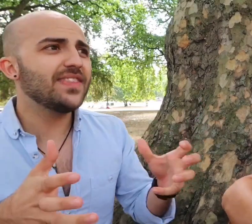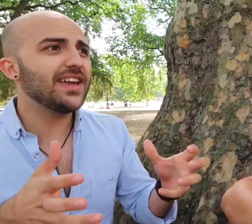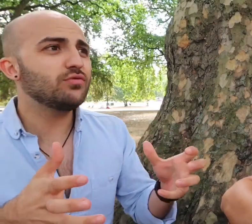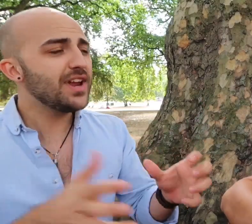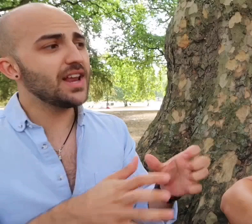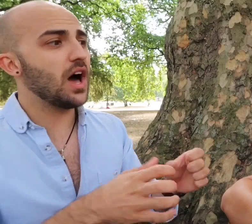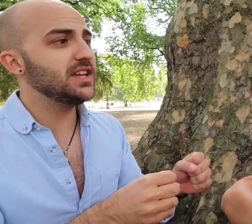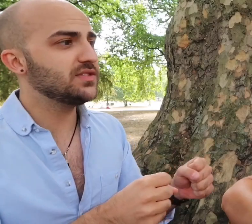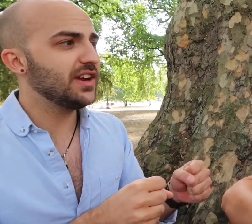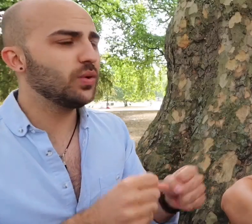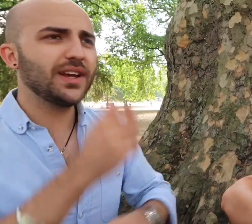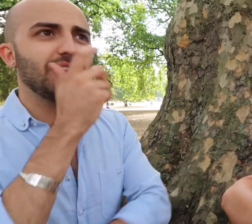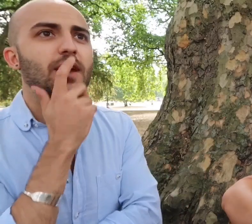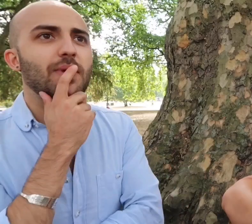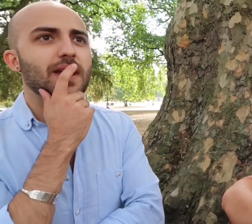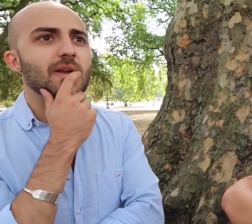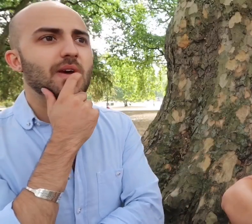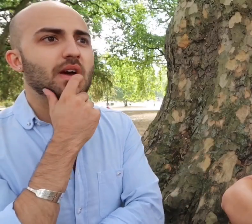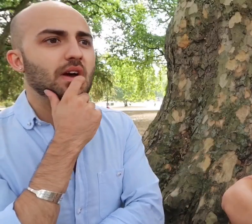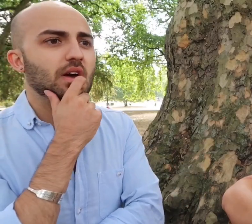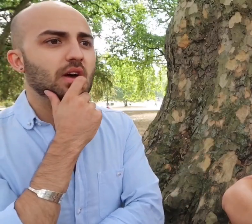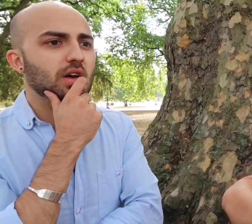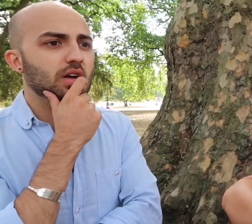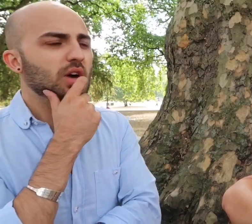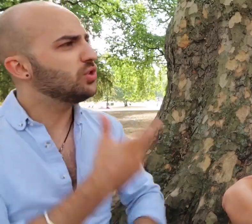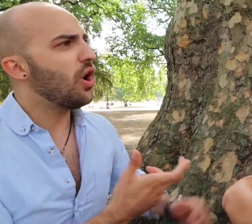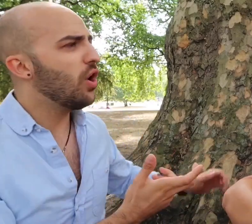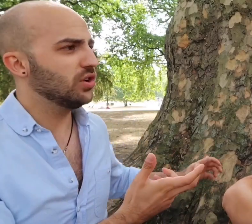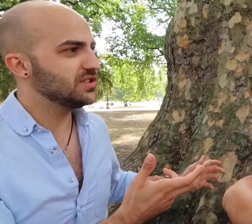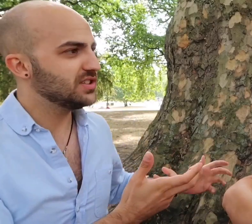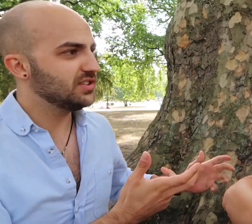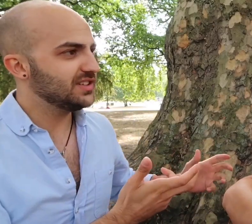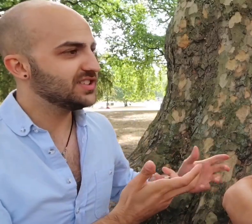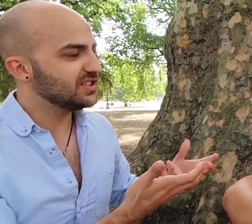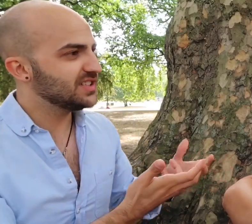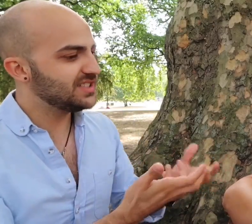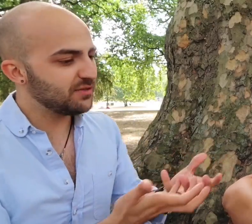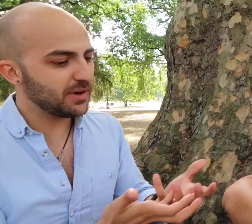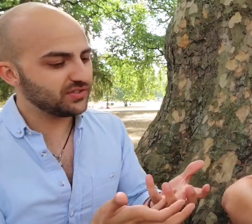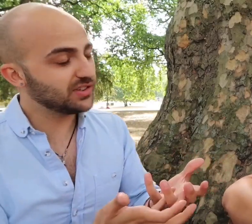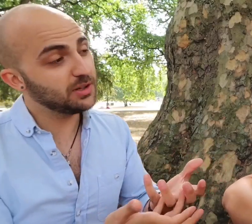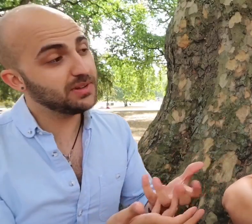they realized very quickly they went "oh god this Deaf person is going to be